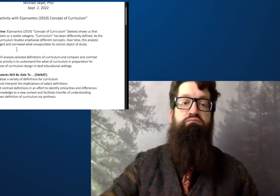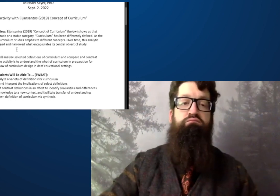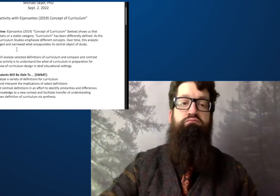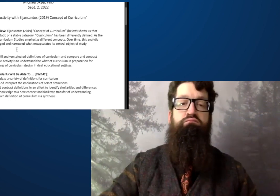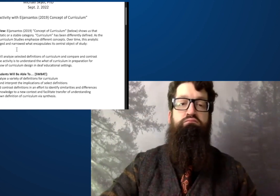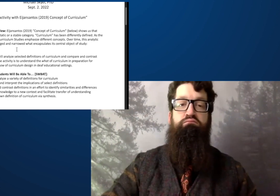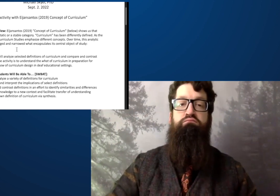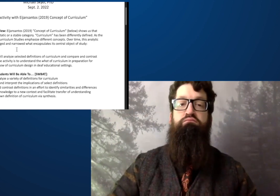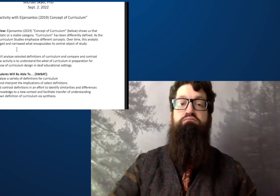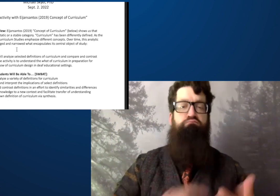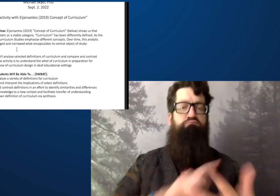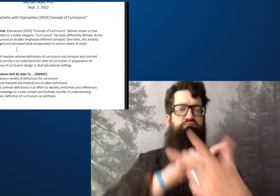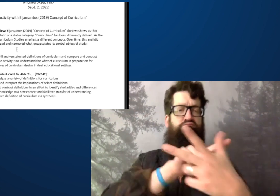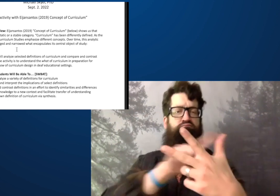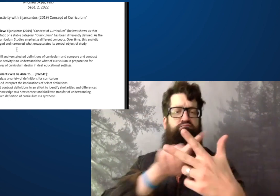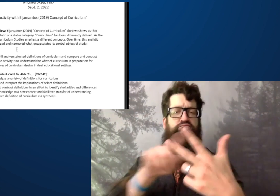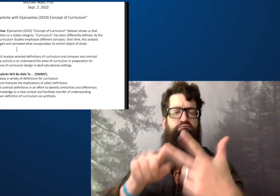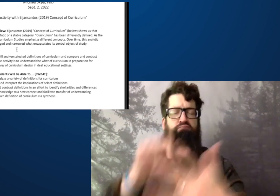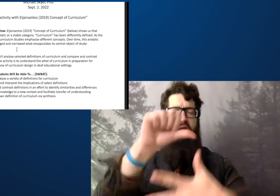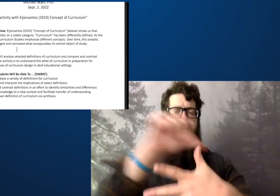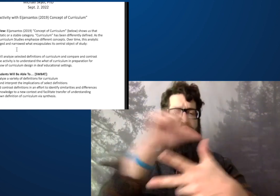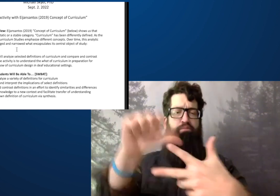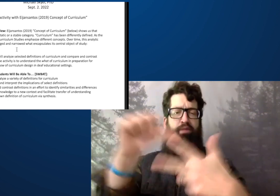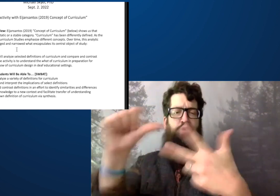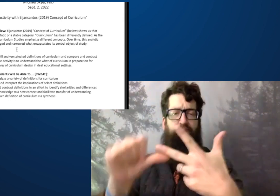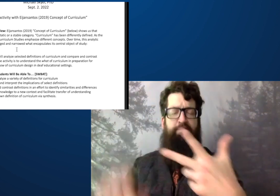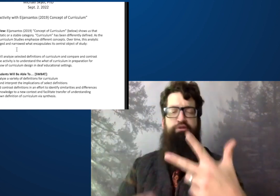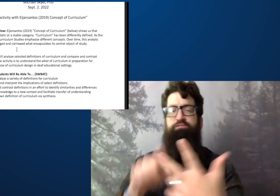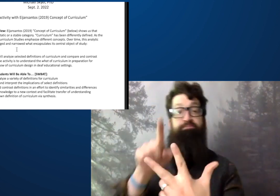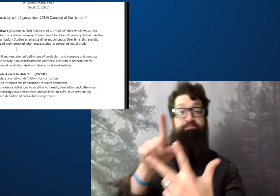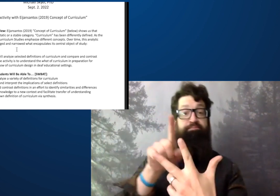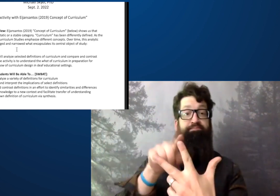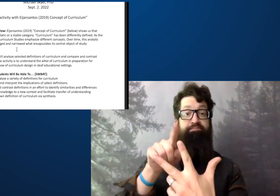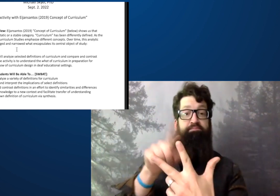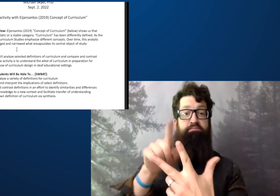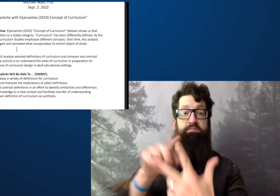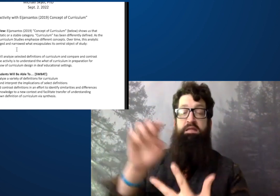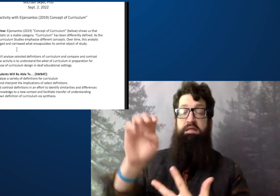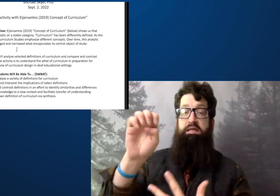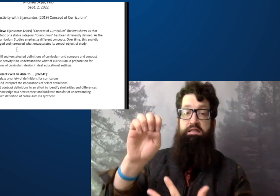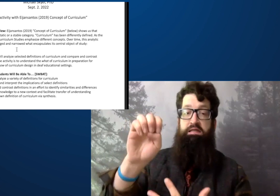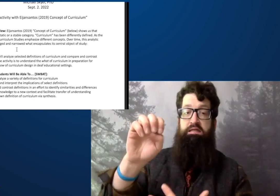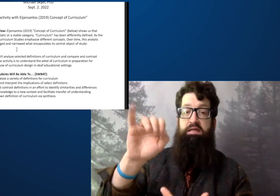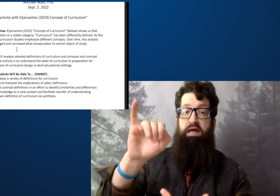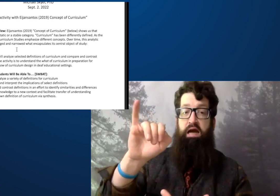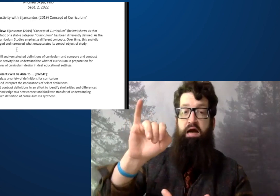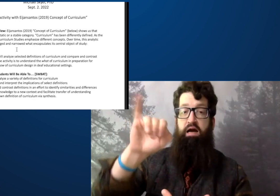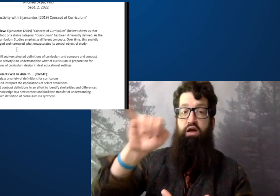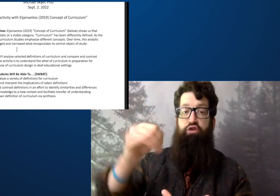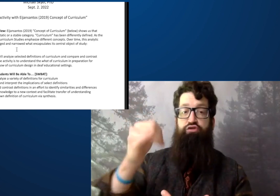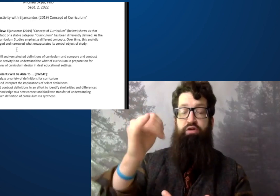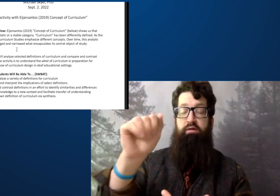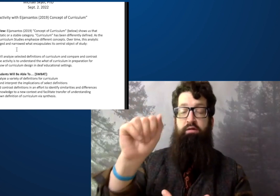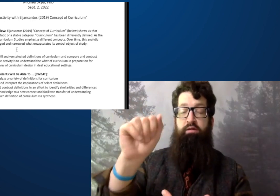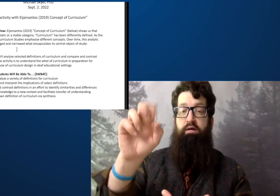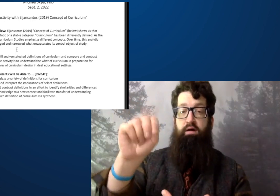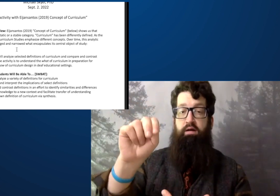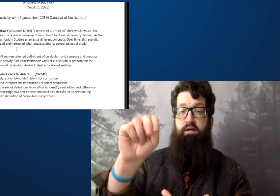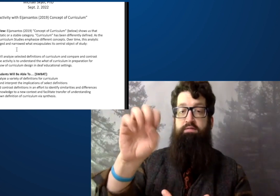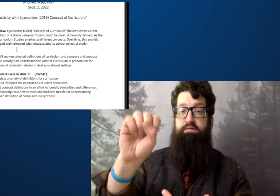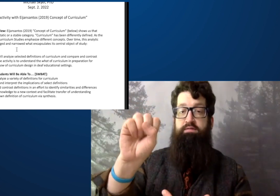Okay, so the page number two